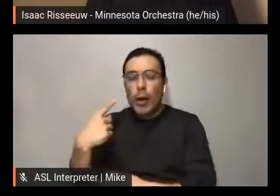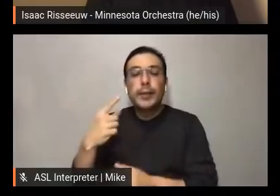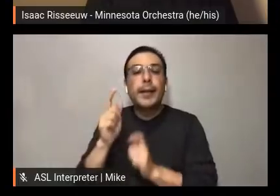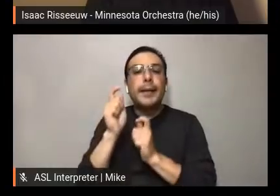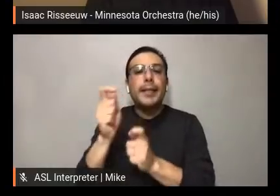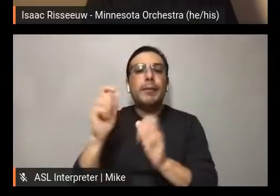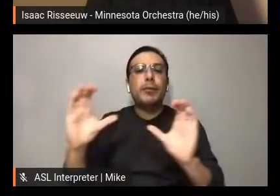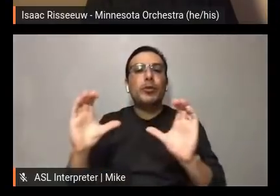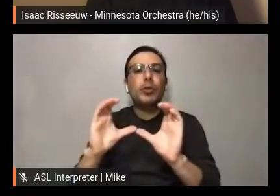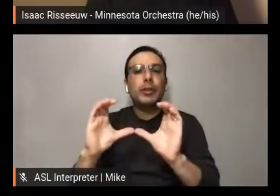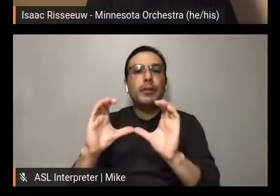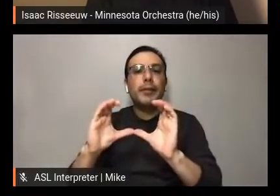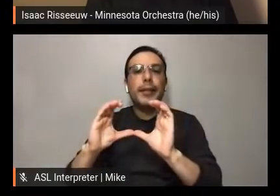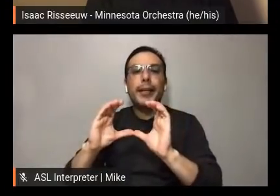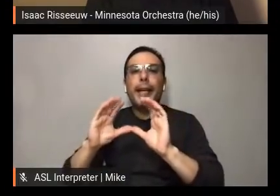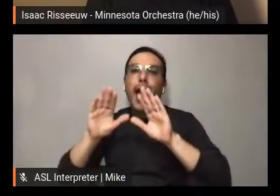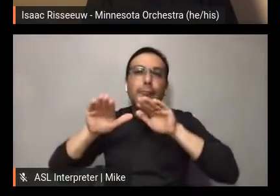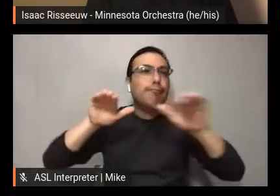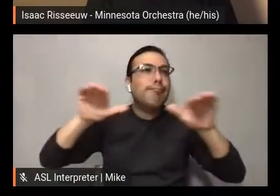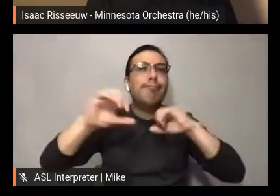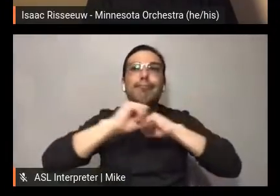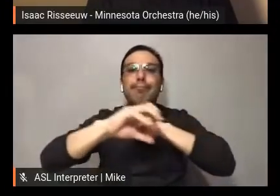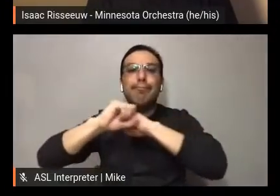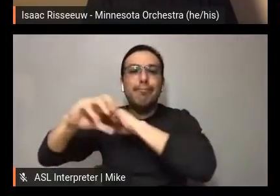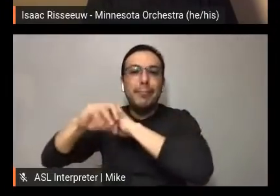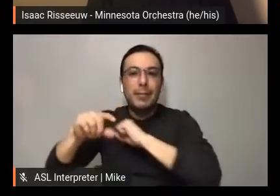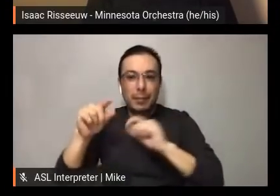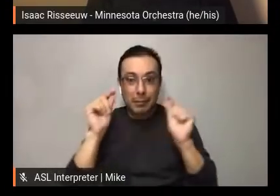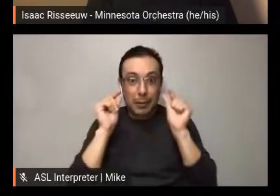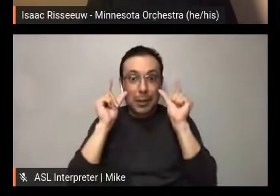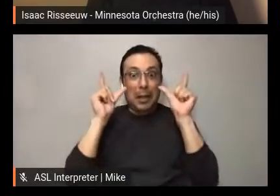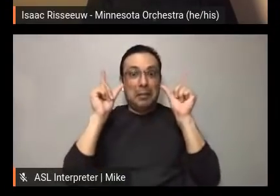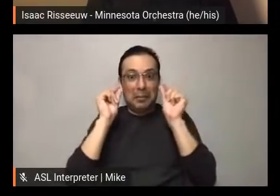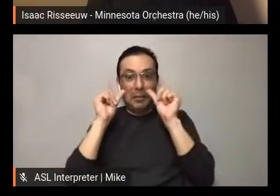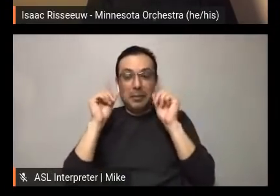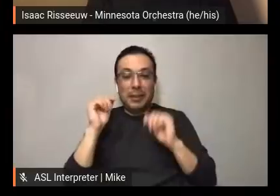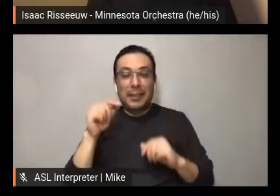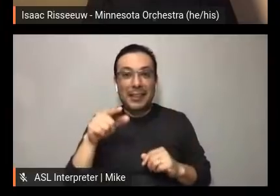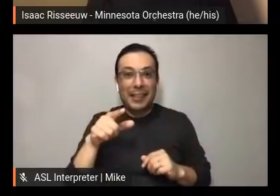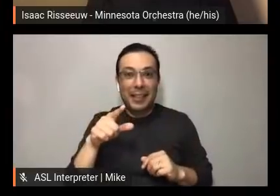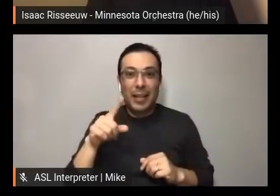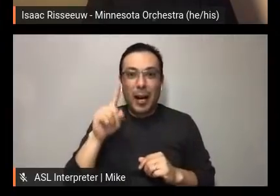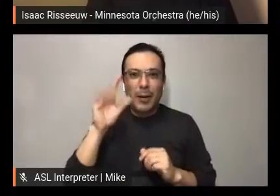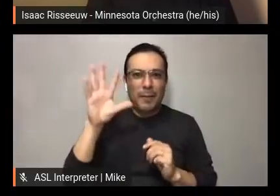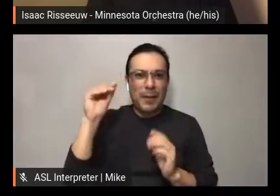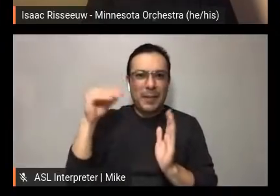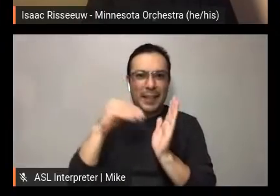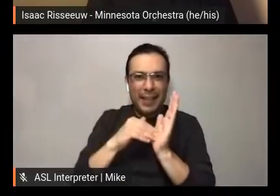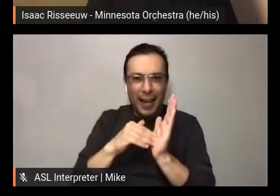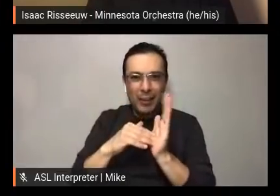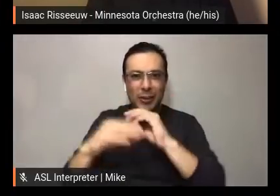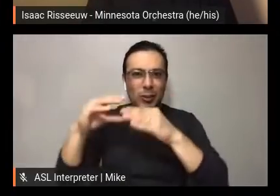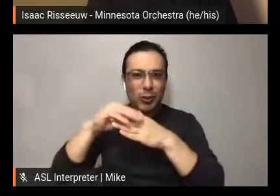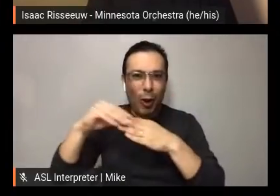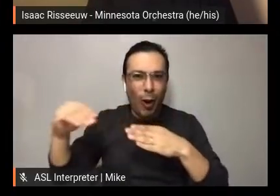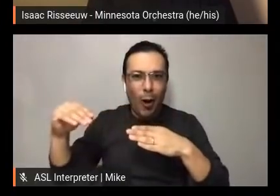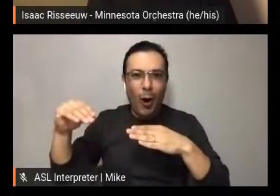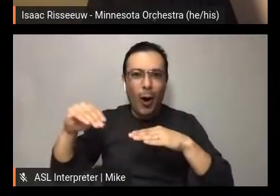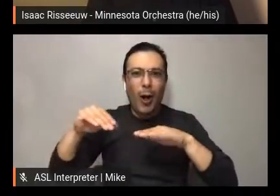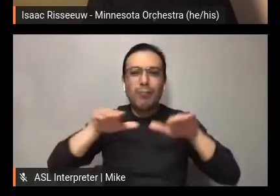Eyes popping open with the $250,000 campaign. As a lot of organizations